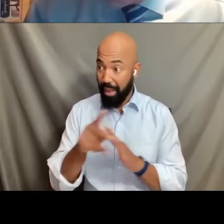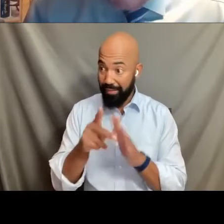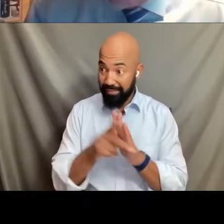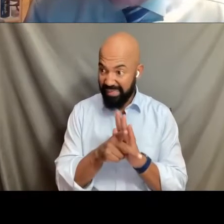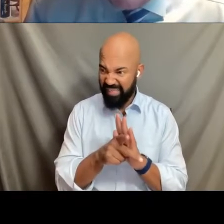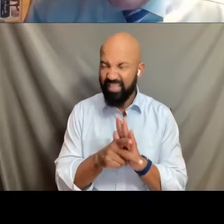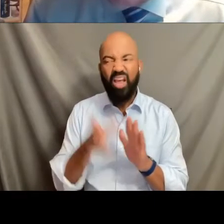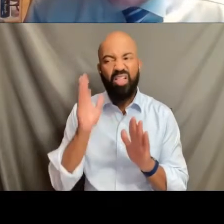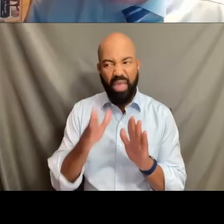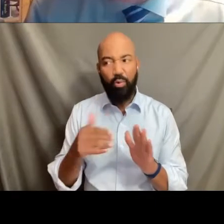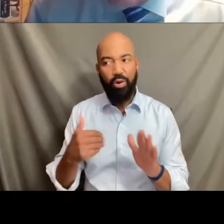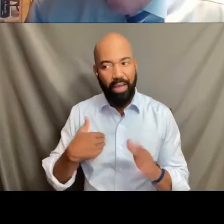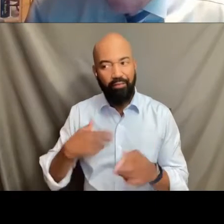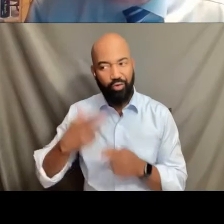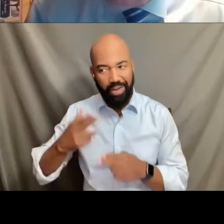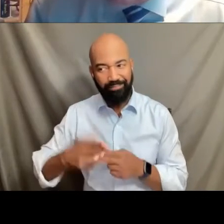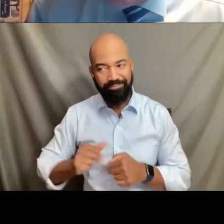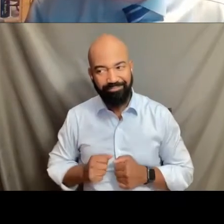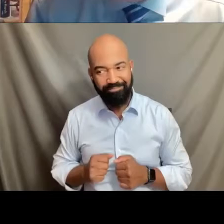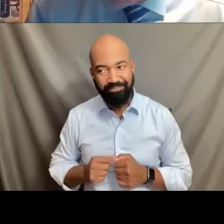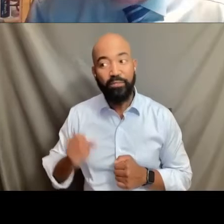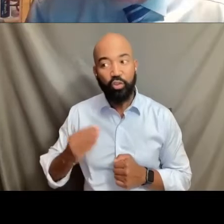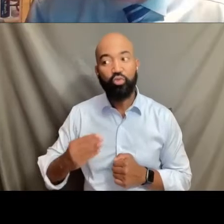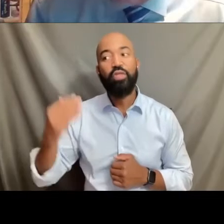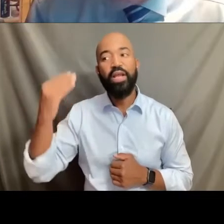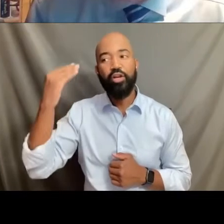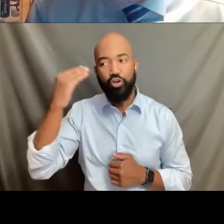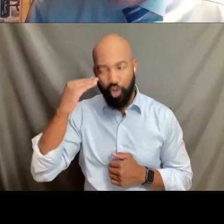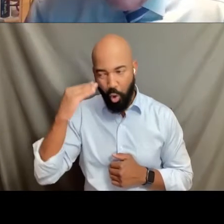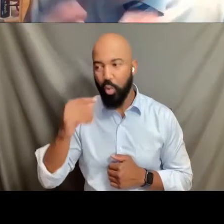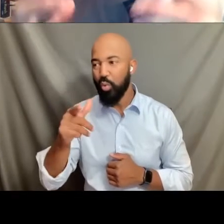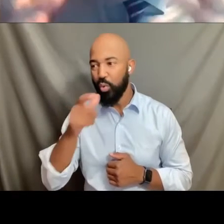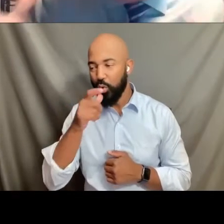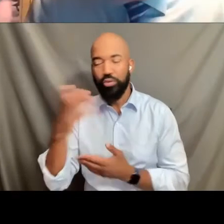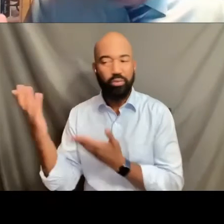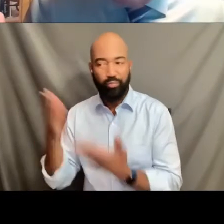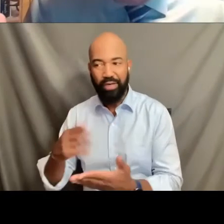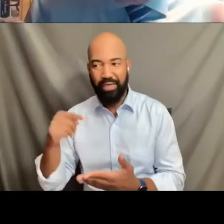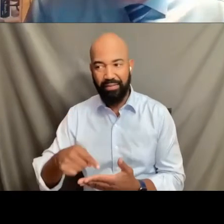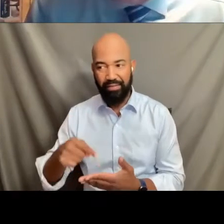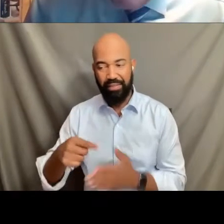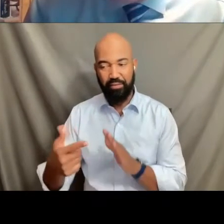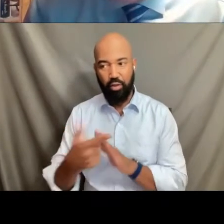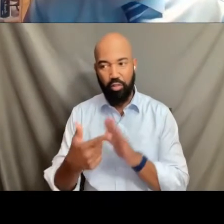they will have your names so they know who it is who's bringing this lawsuit. The entire matter, believe it or not,